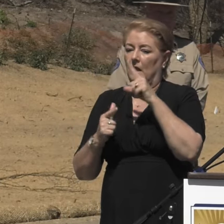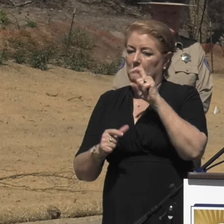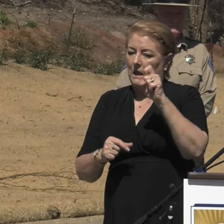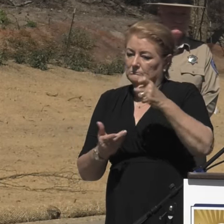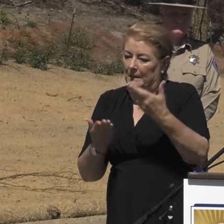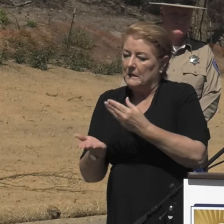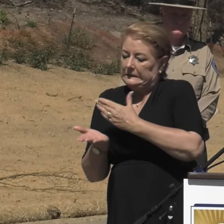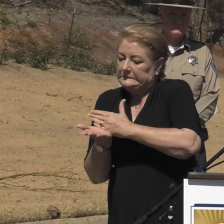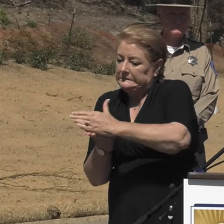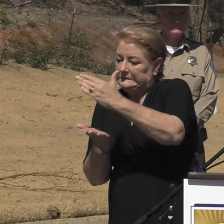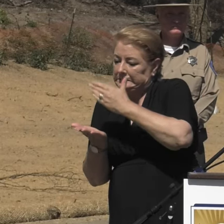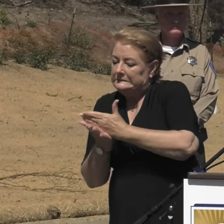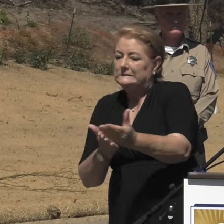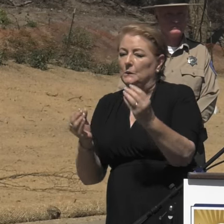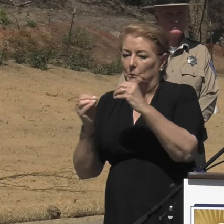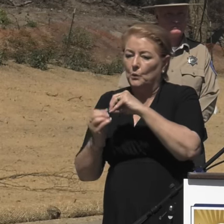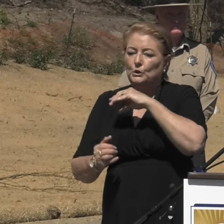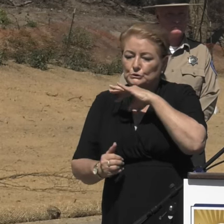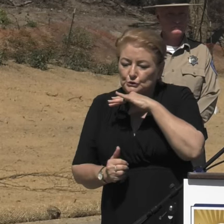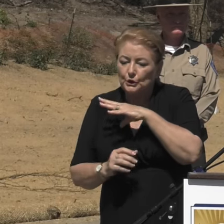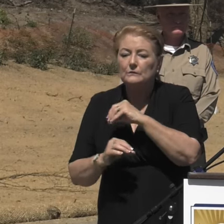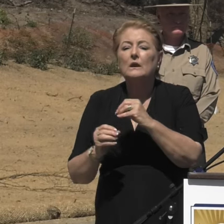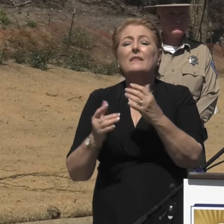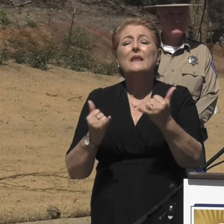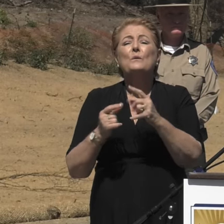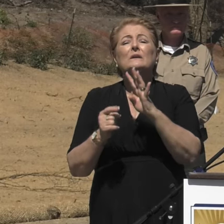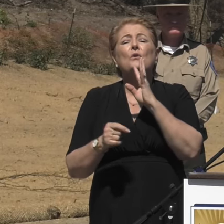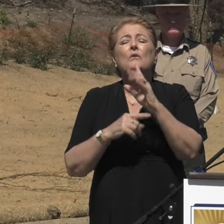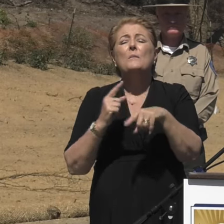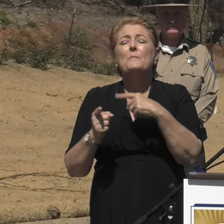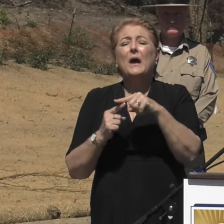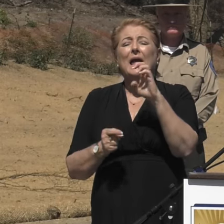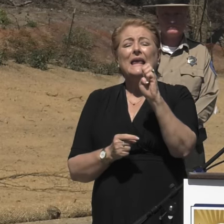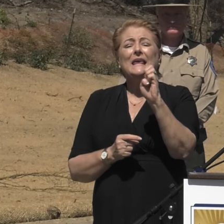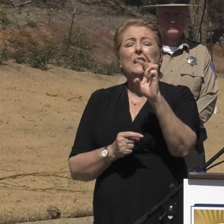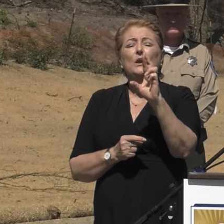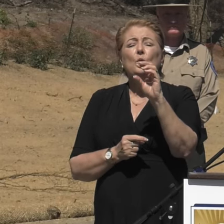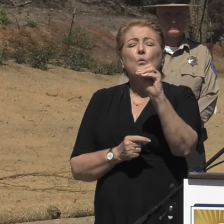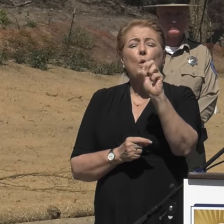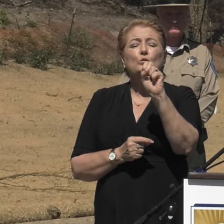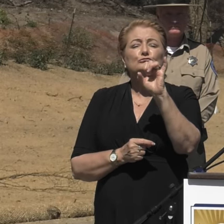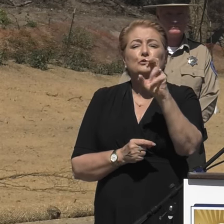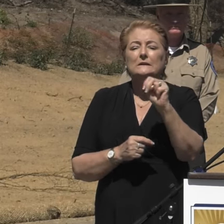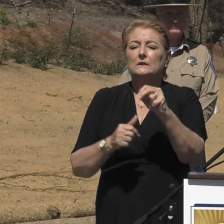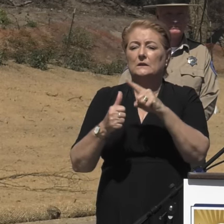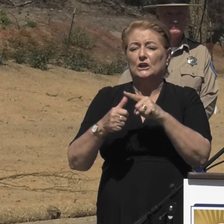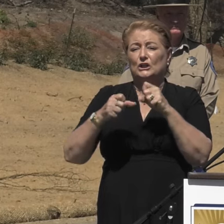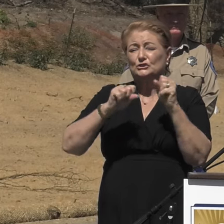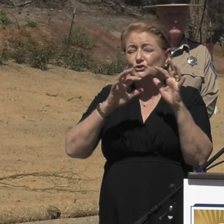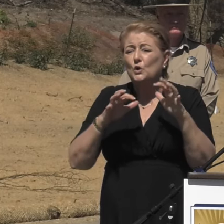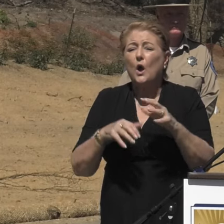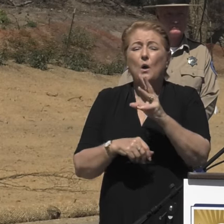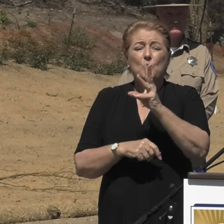Then we move on to erosion control, implementing storm water best-management practices